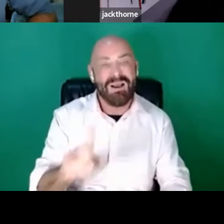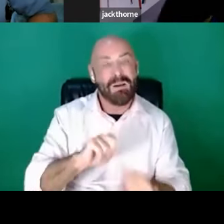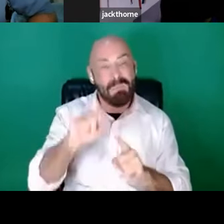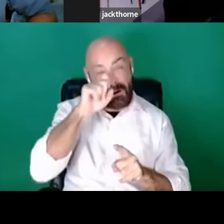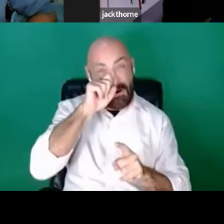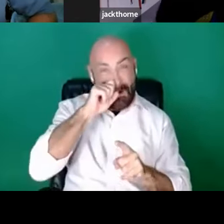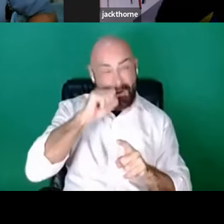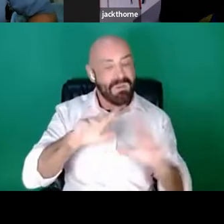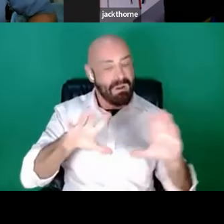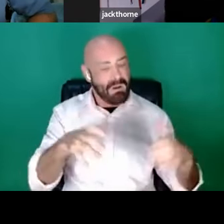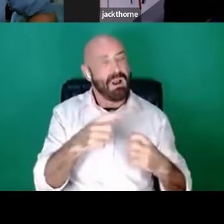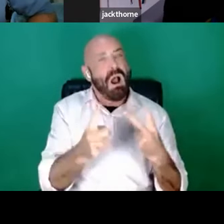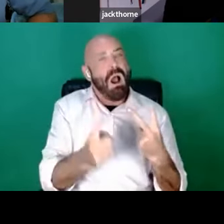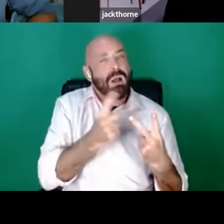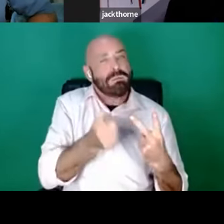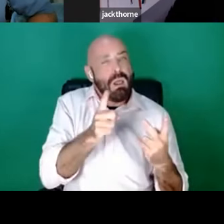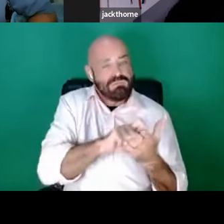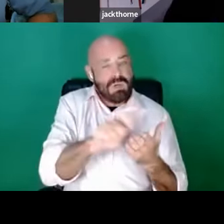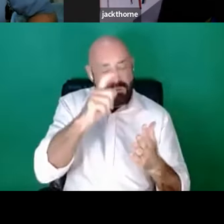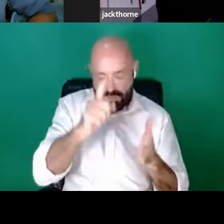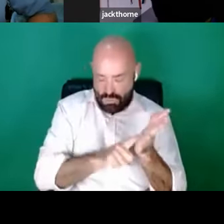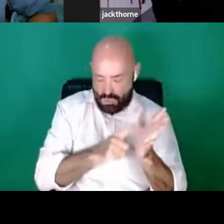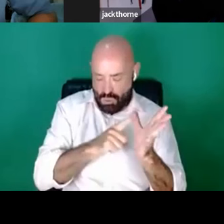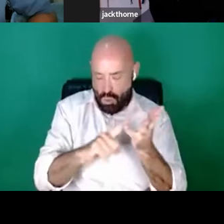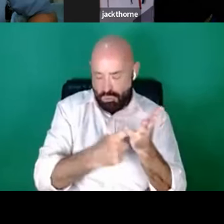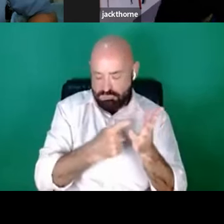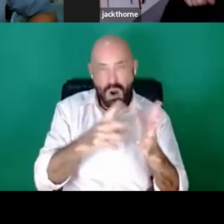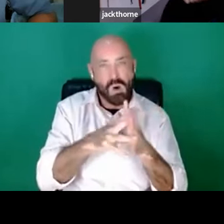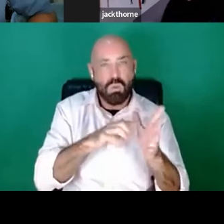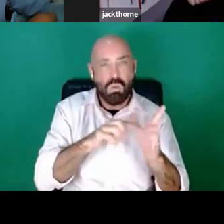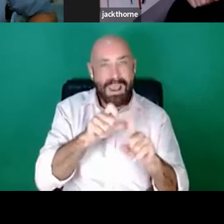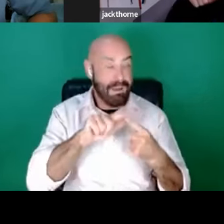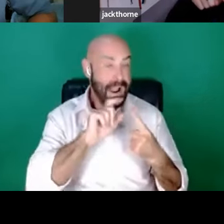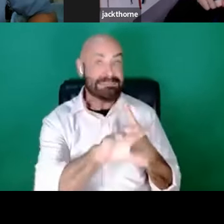was another writer called Laura Wade and I sent her everything and she sent me everything